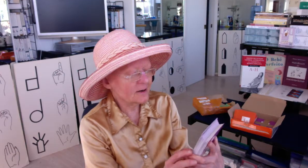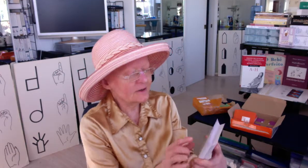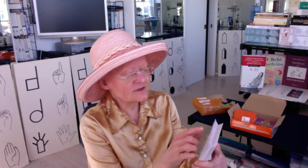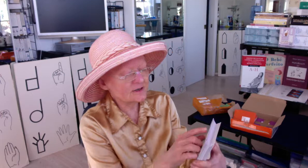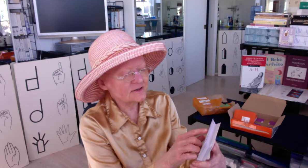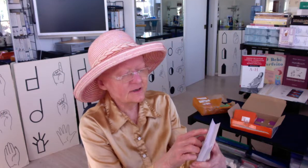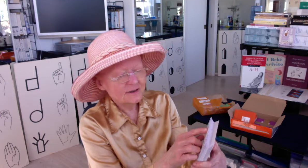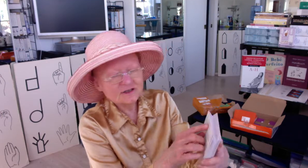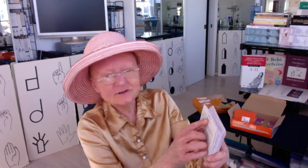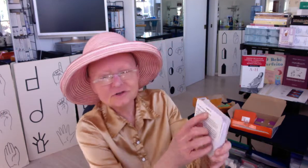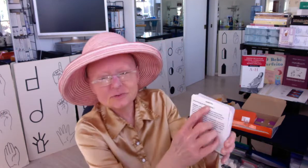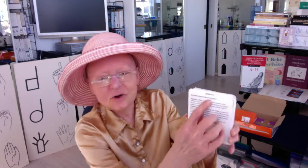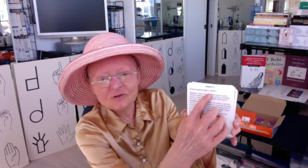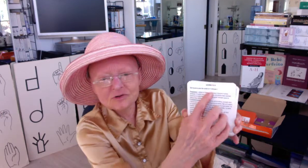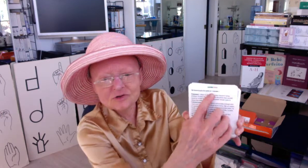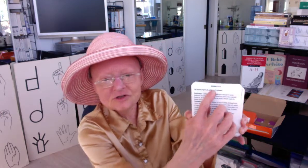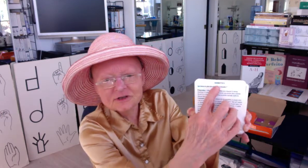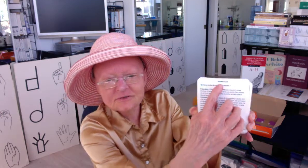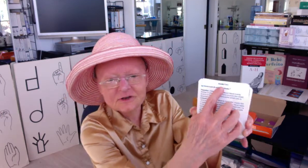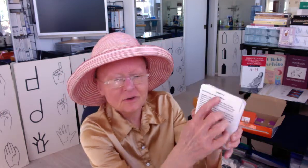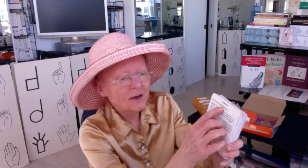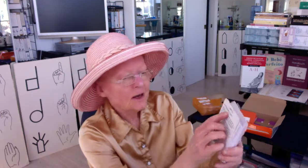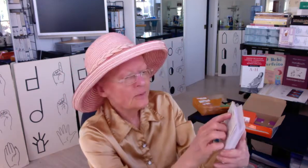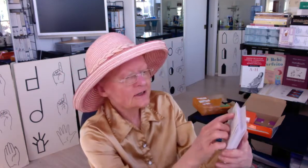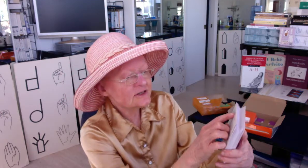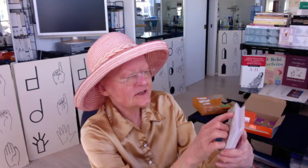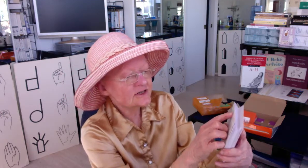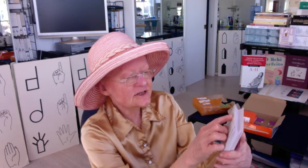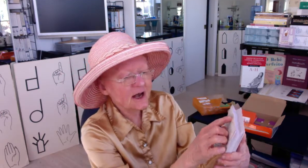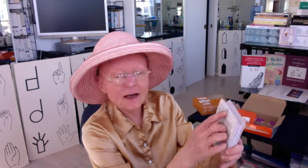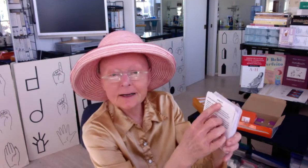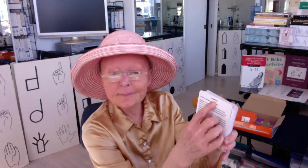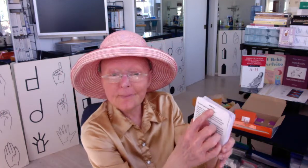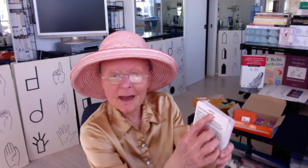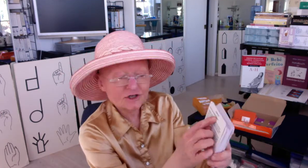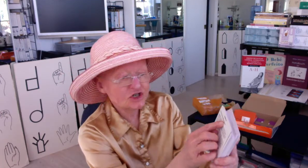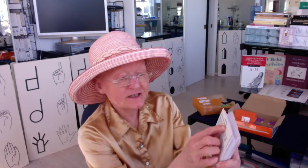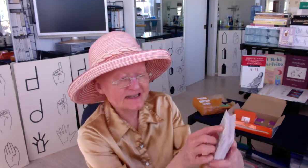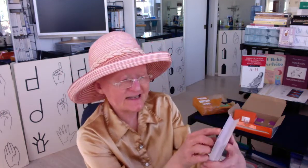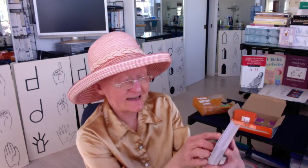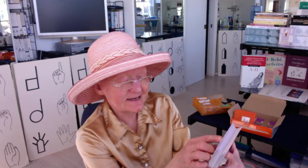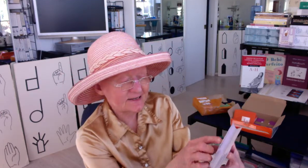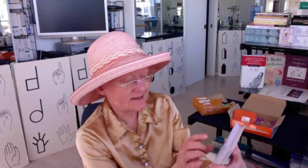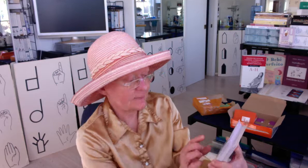it says, it's a little small for you to see in a video, but it says Sign Match Six and